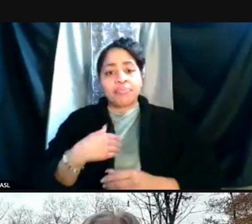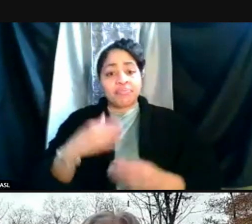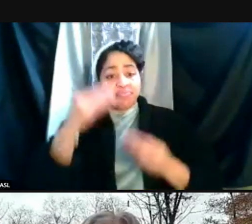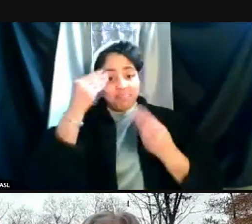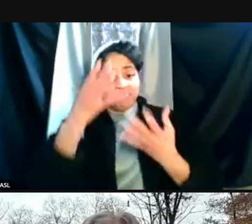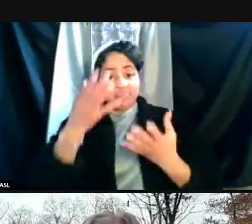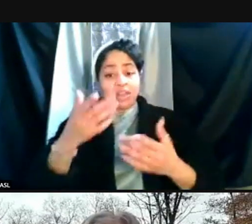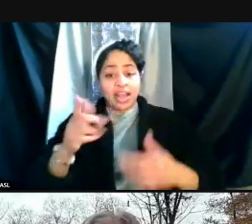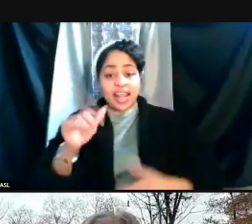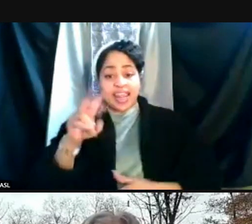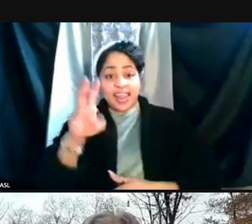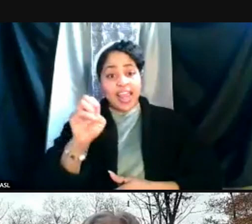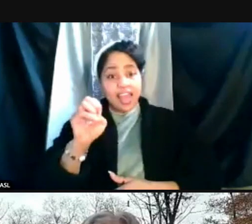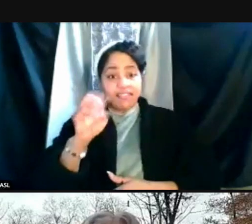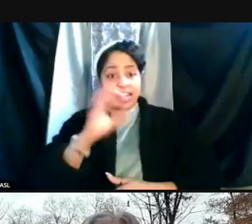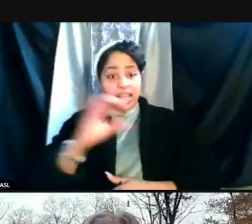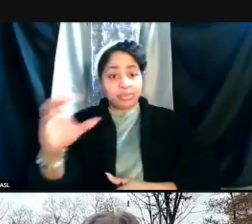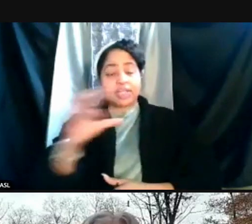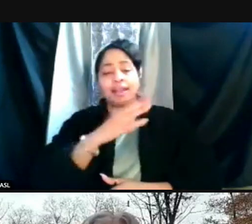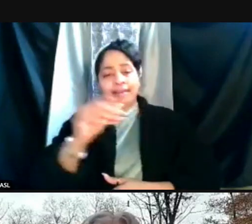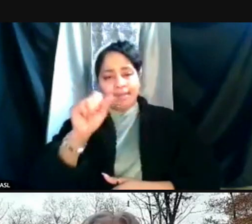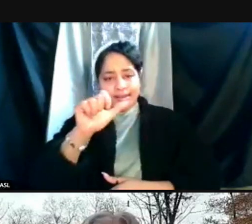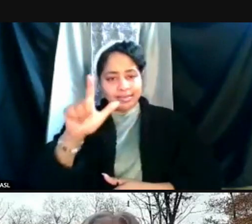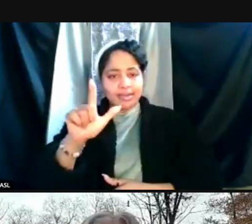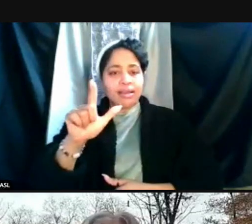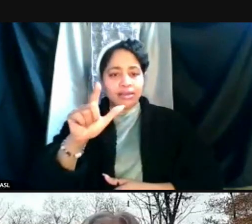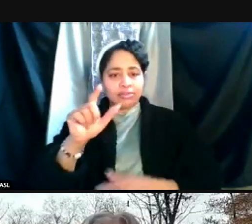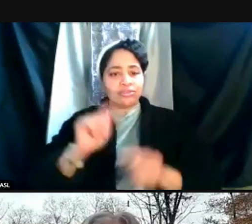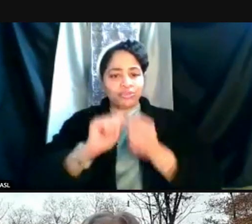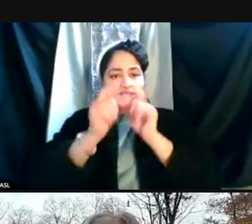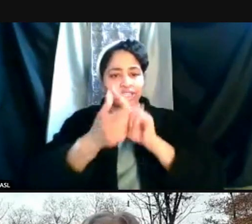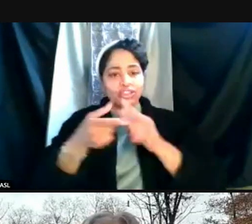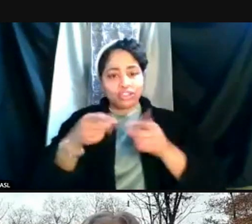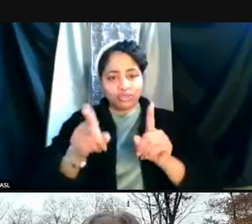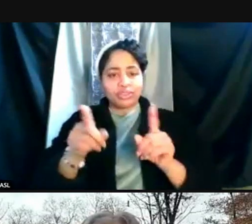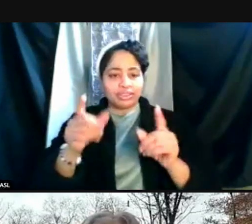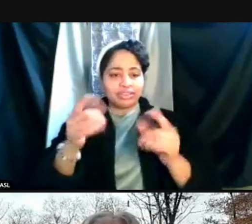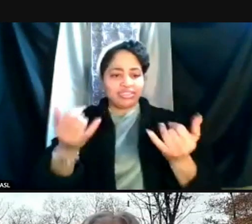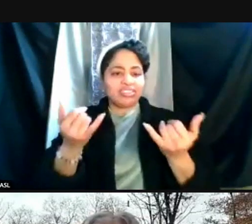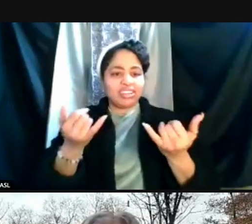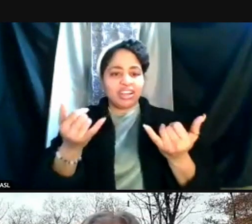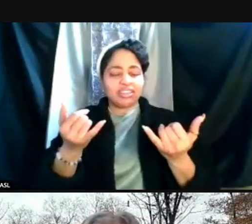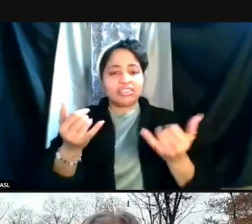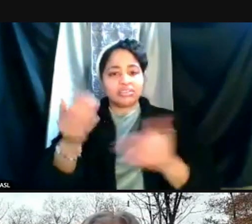as well as ASL translation during today's session. And that a recording of today's session